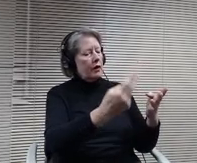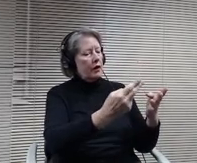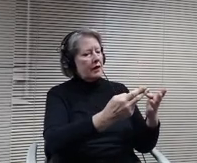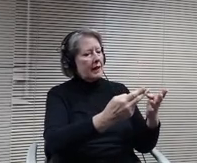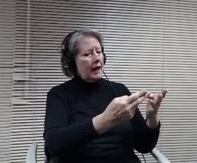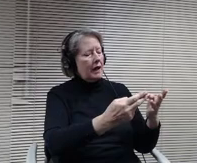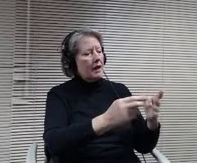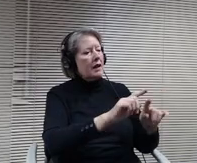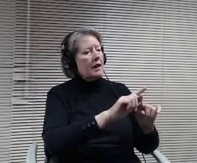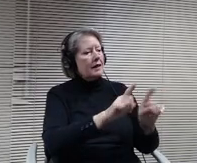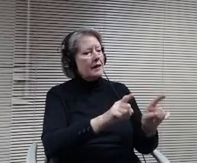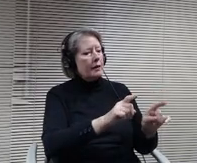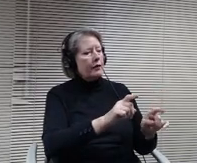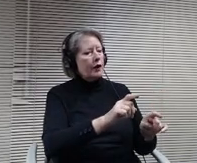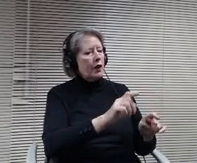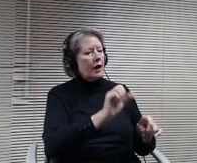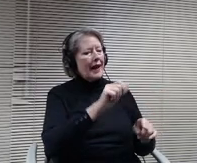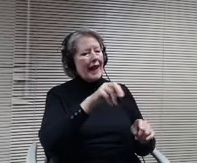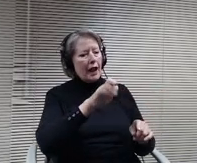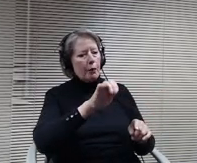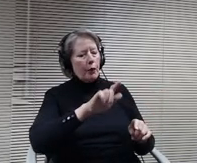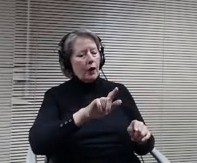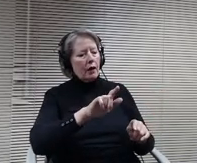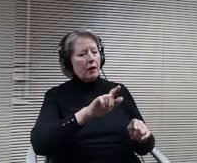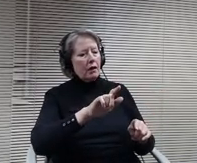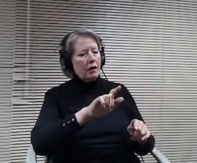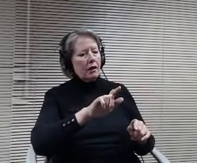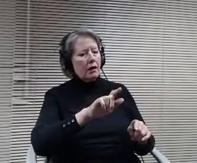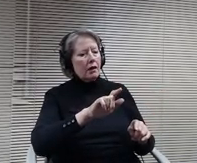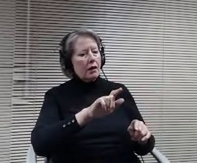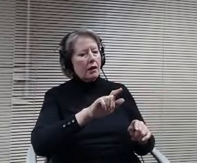So in April we're varying that because of the.